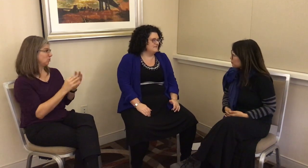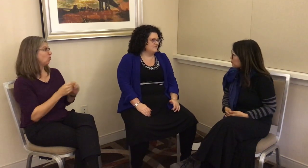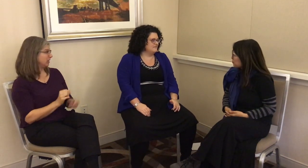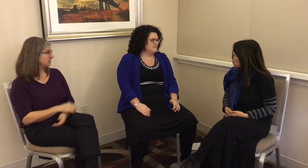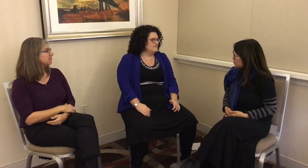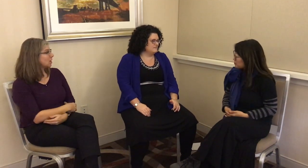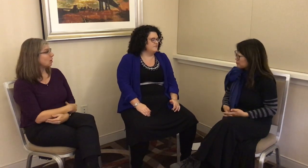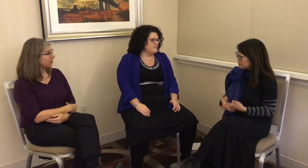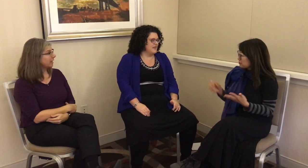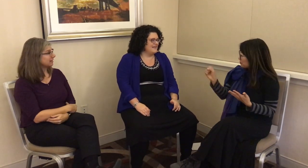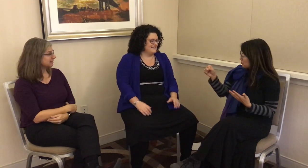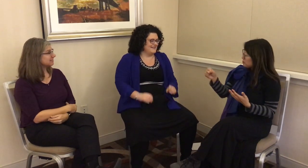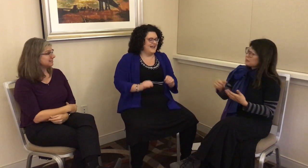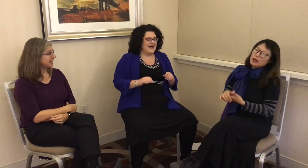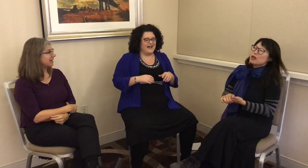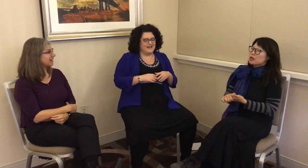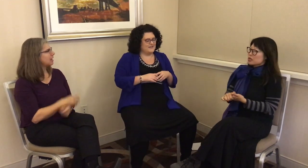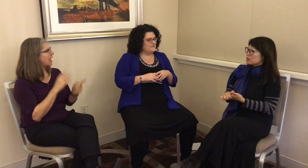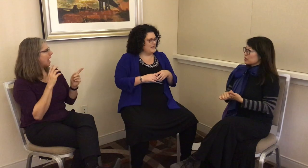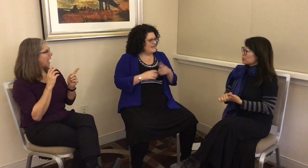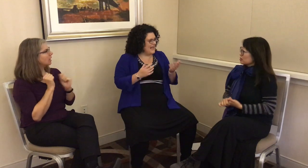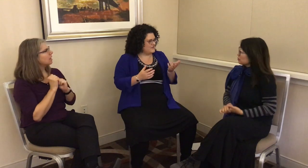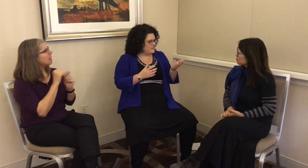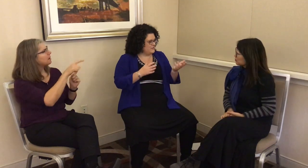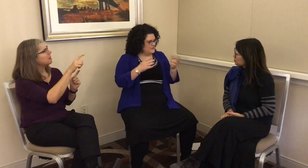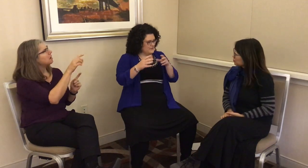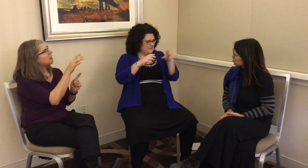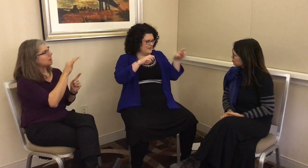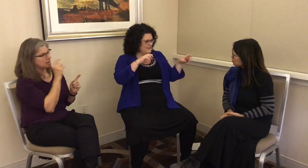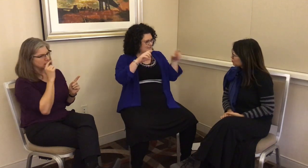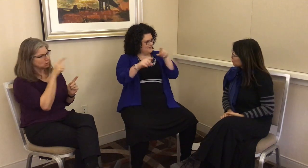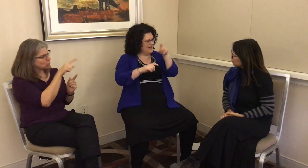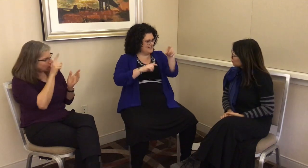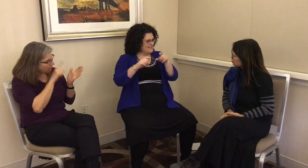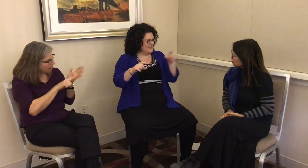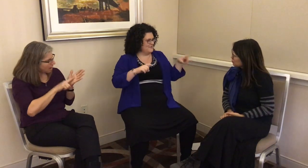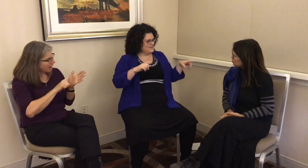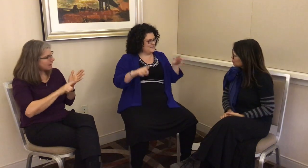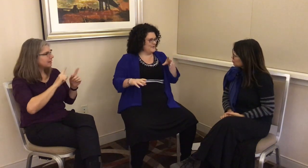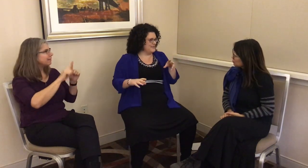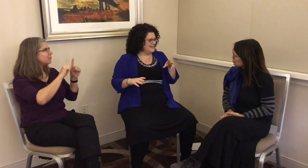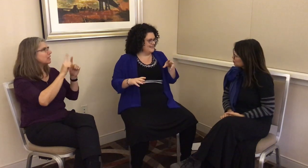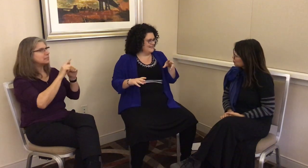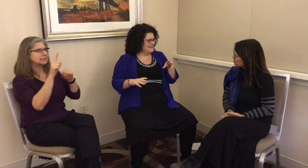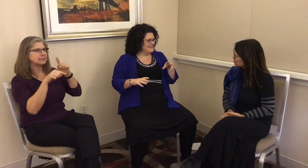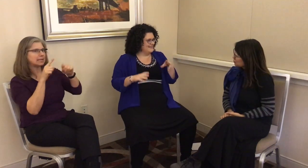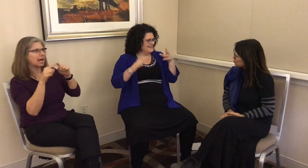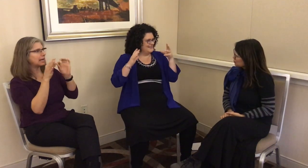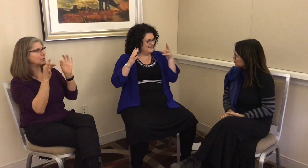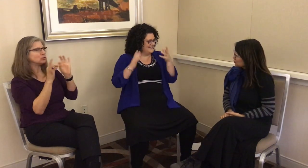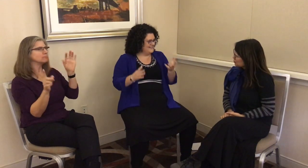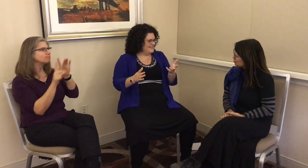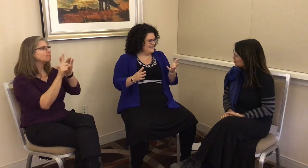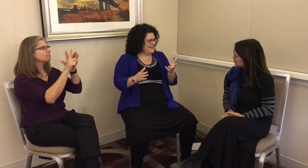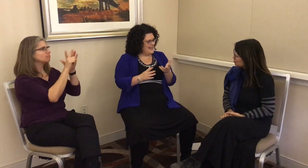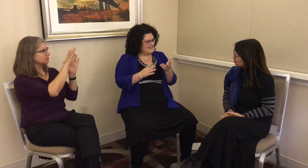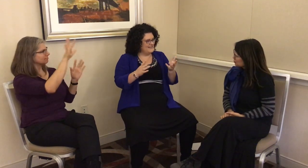G: Yeah, you were looking at all these different kinds of sign languages emerging, and this